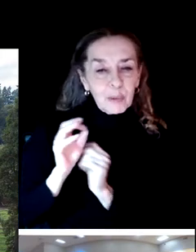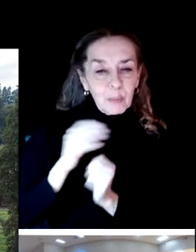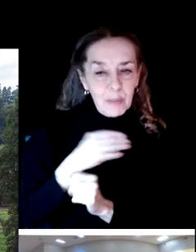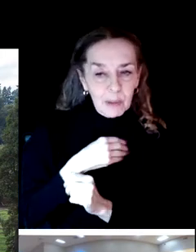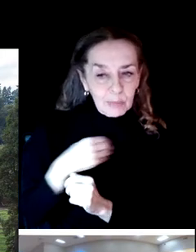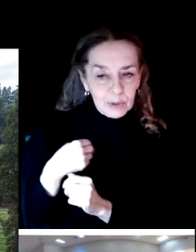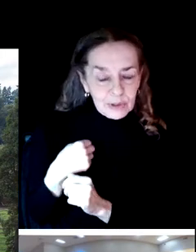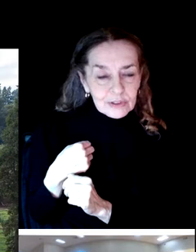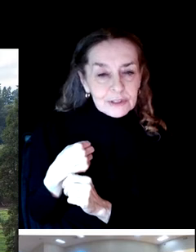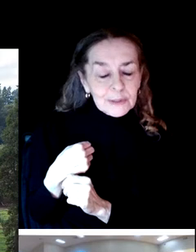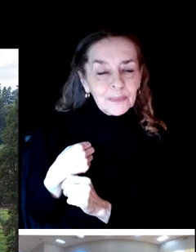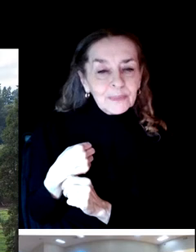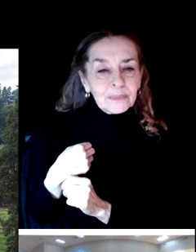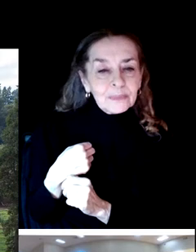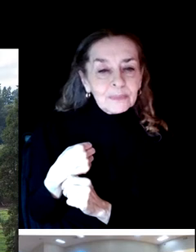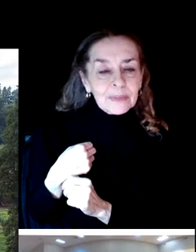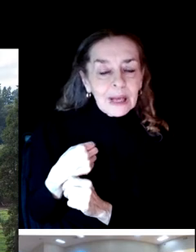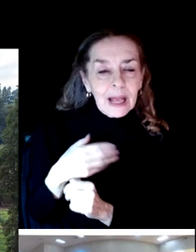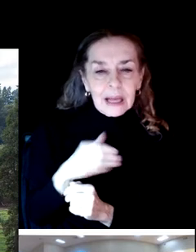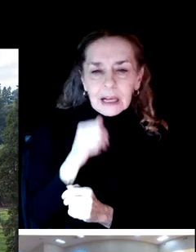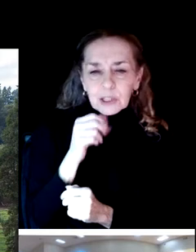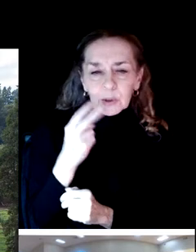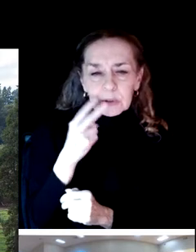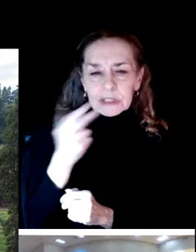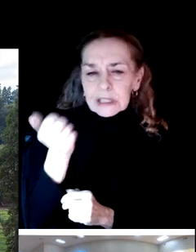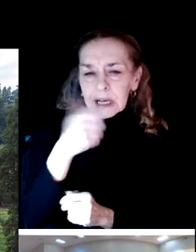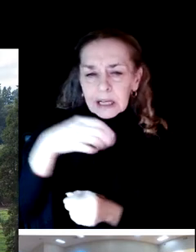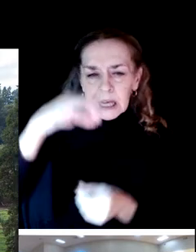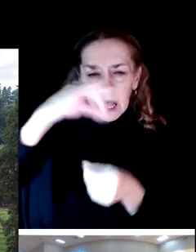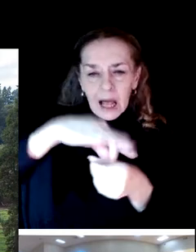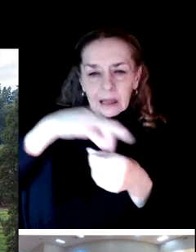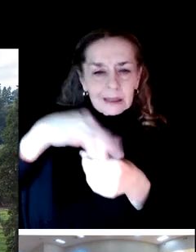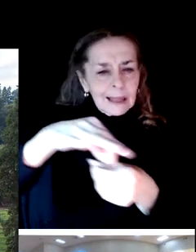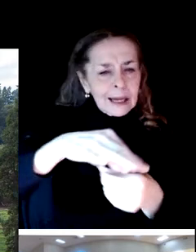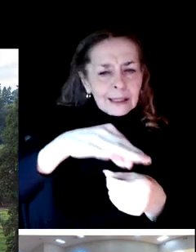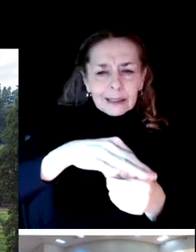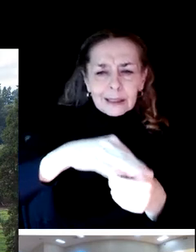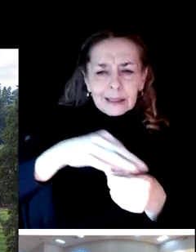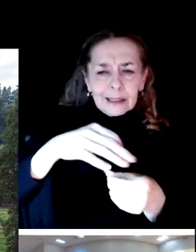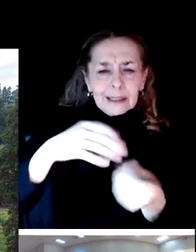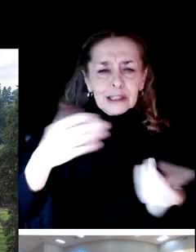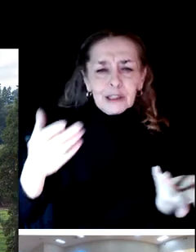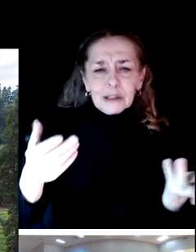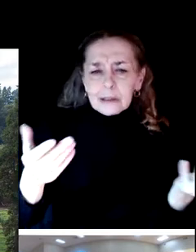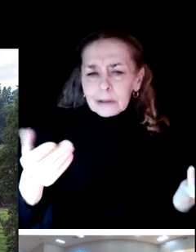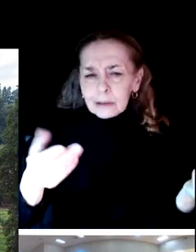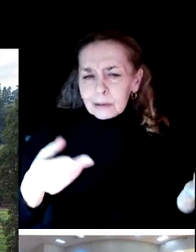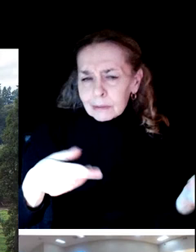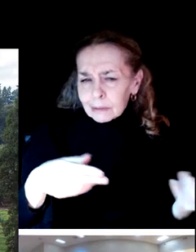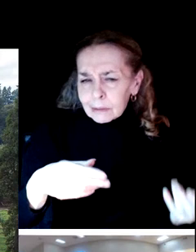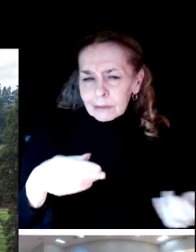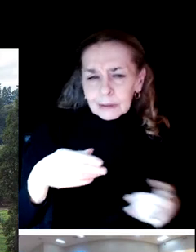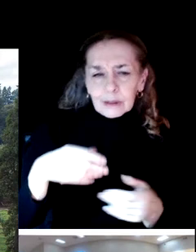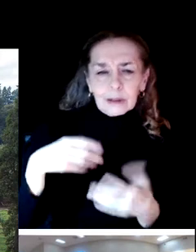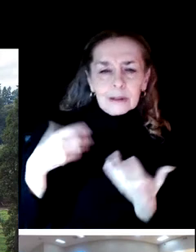And I don't see any elected officials either in the crowd or online. So we'll thank them later.